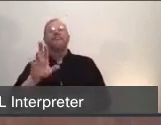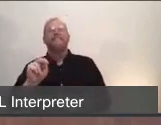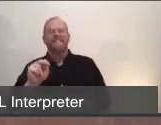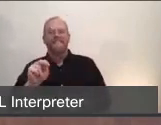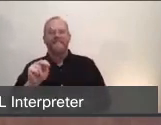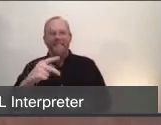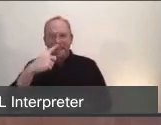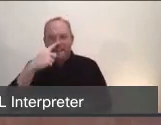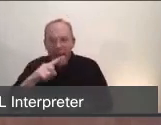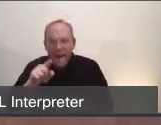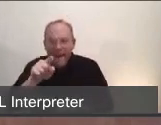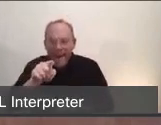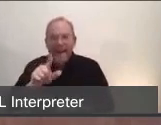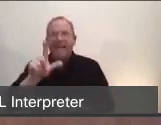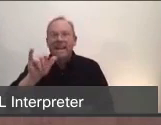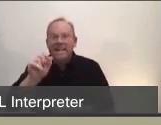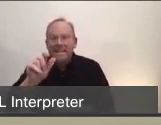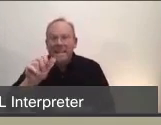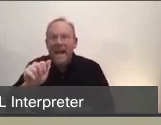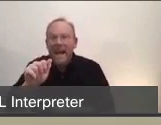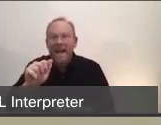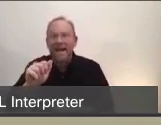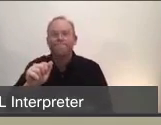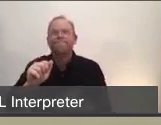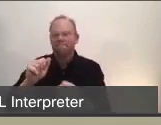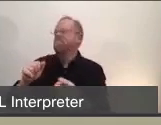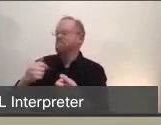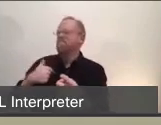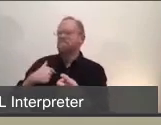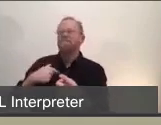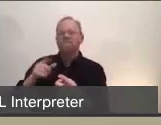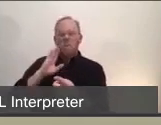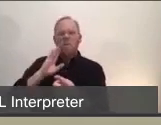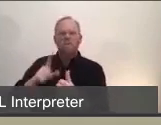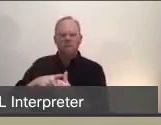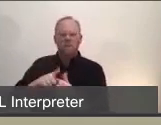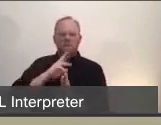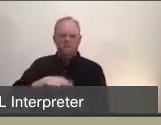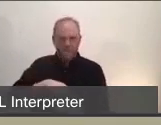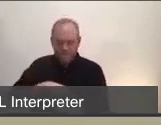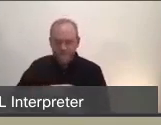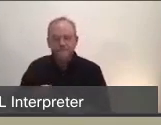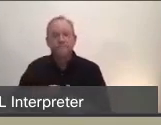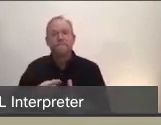(Lisa, offscreen) I'll go first. As I mentioned earlier, health officers, immediately upon extending